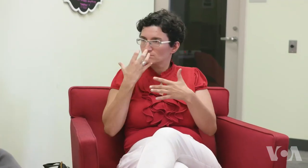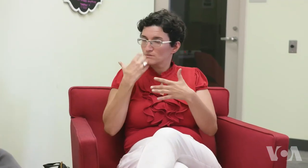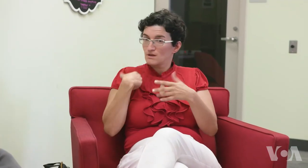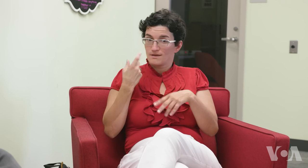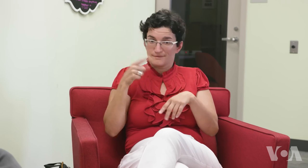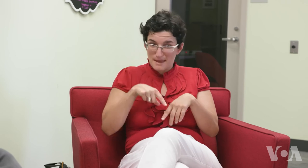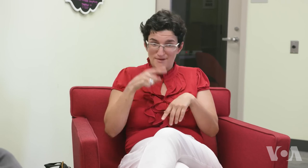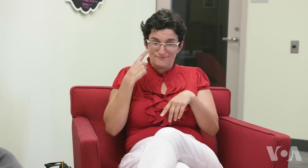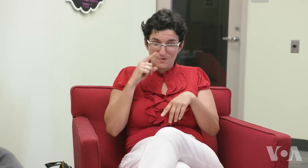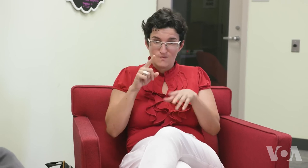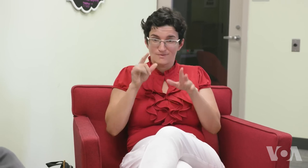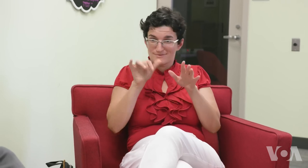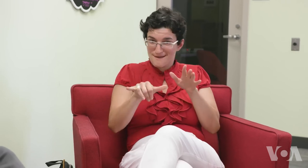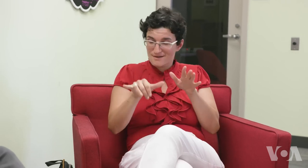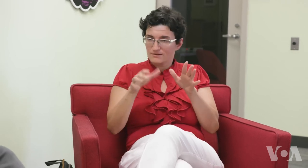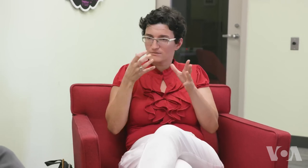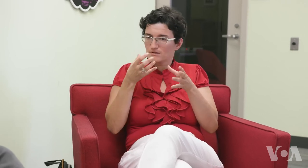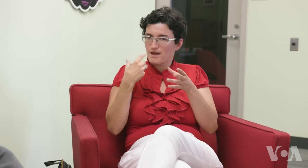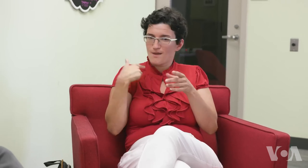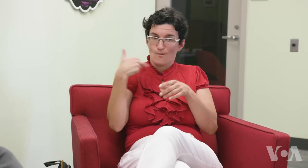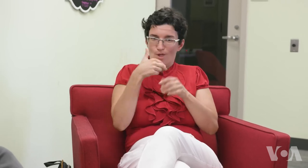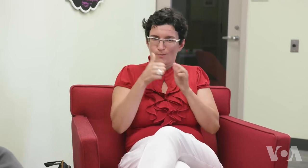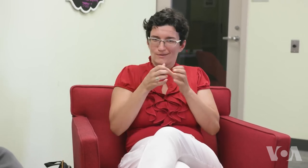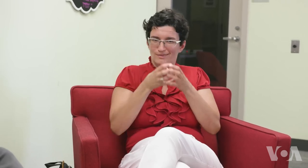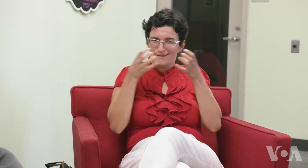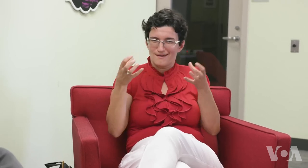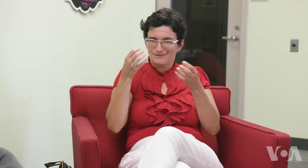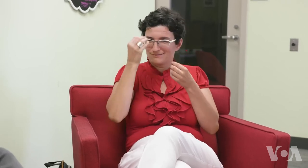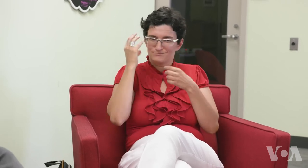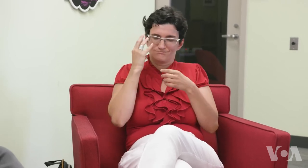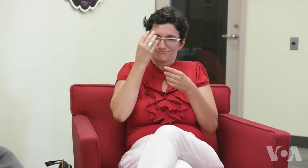I’m going home with so much new information.